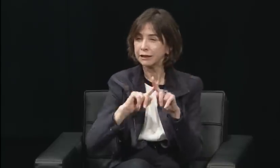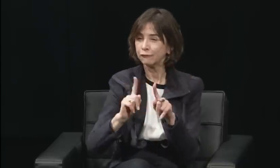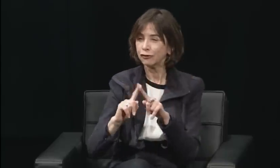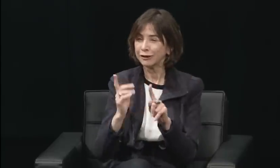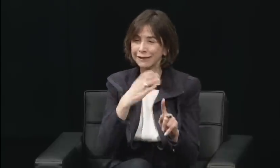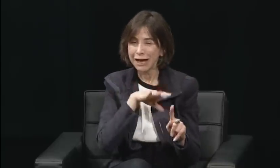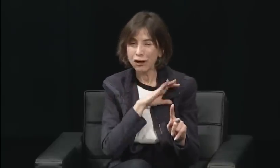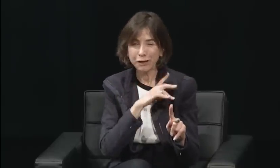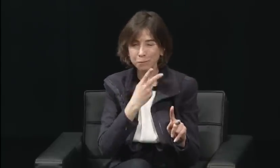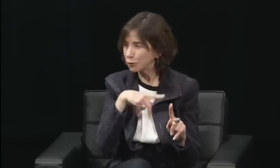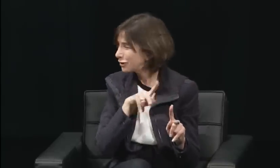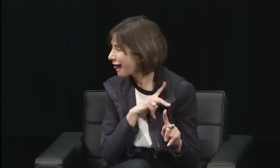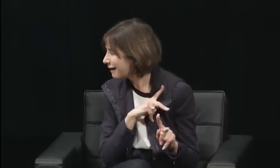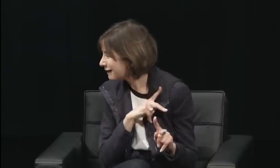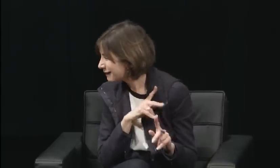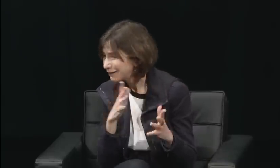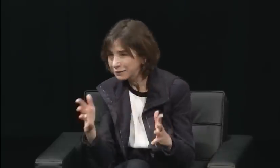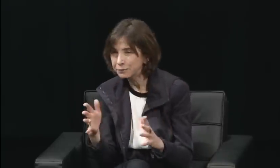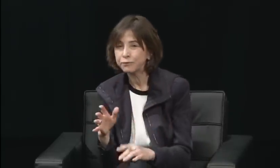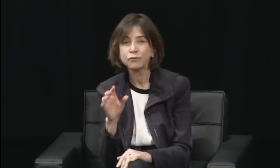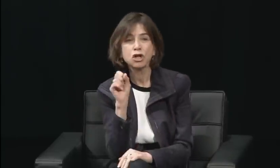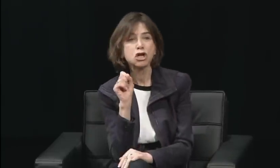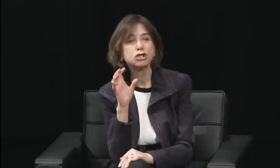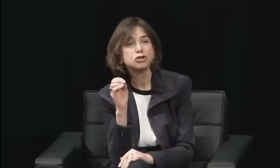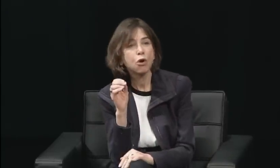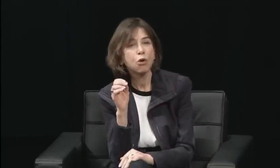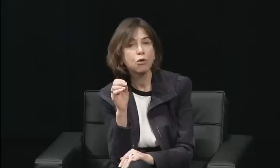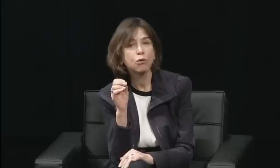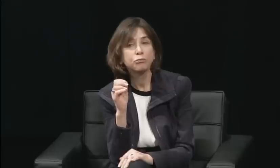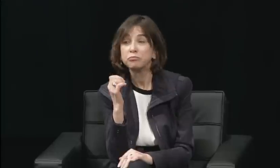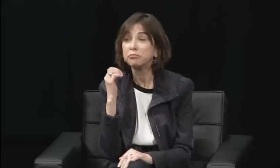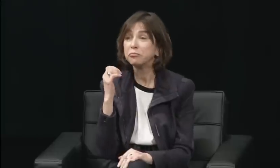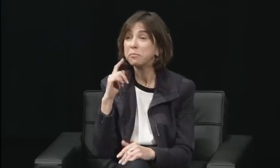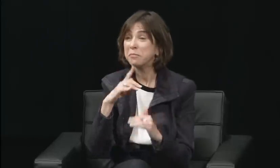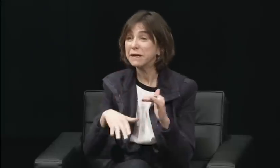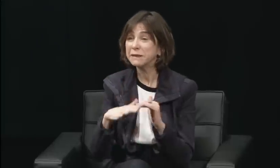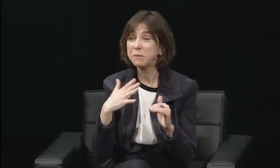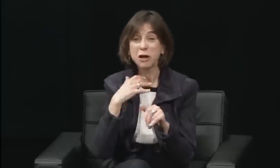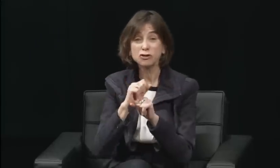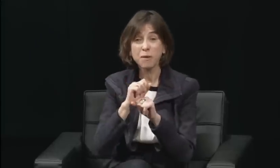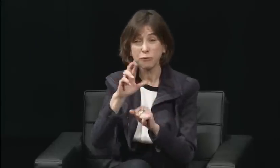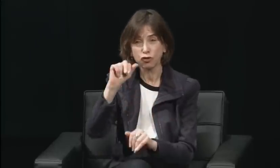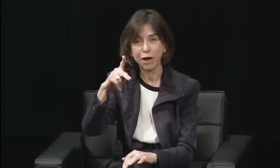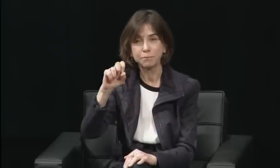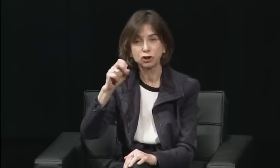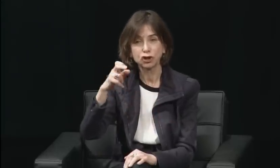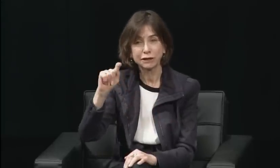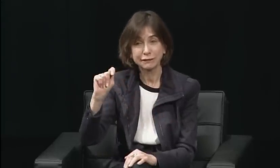that we were thinking as a group and what we wanted to achieve. So every morning, what we did, Connie would take care